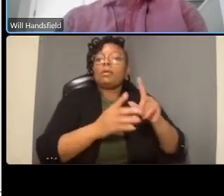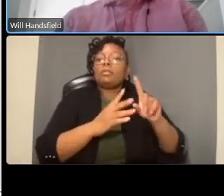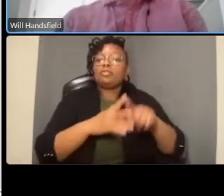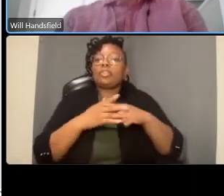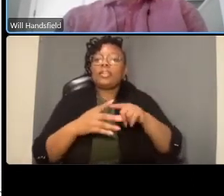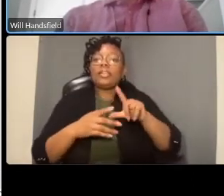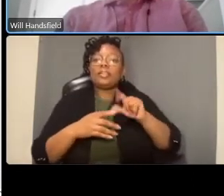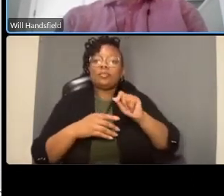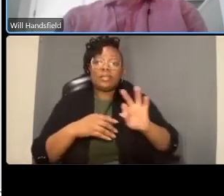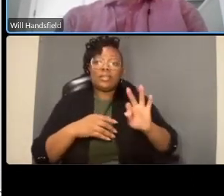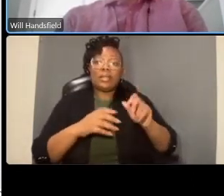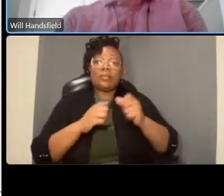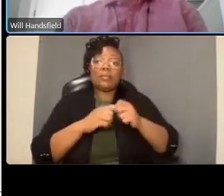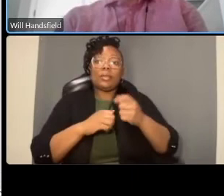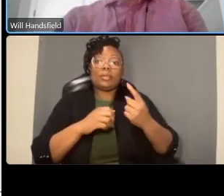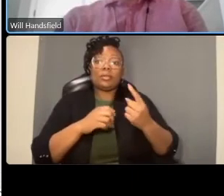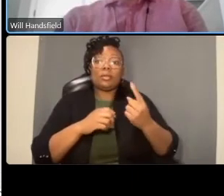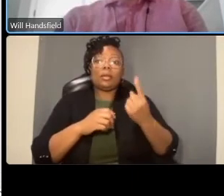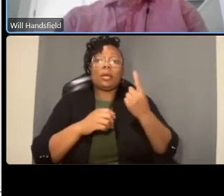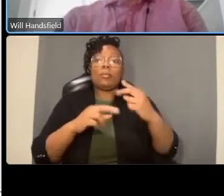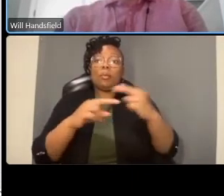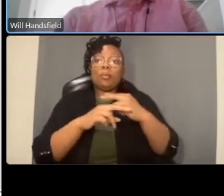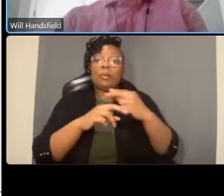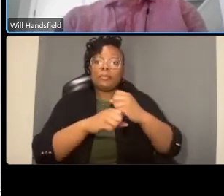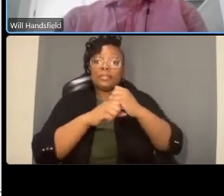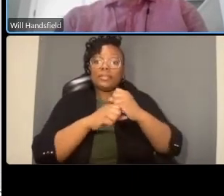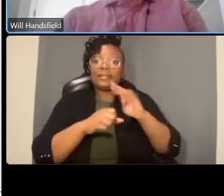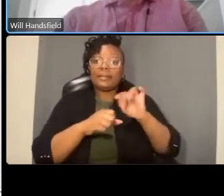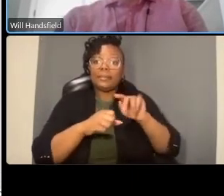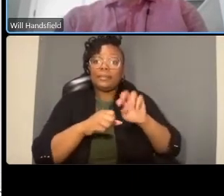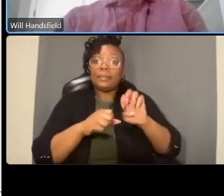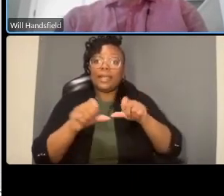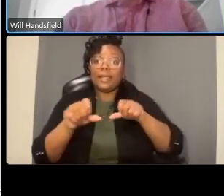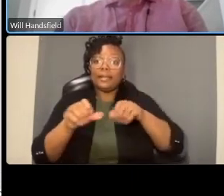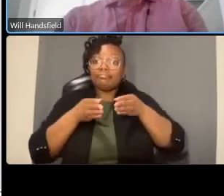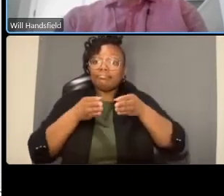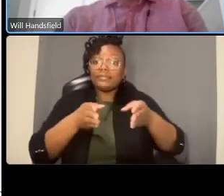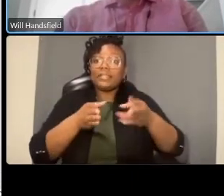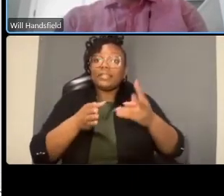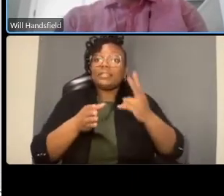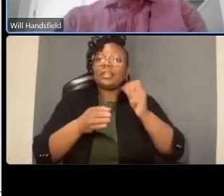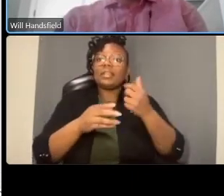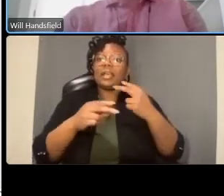so we changed it to a two-way facility the next year and have extended it all the way up from